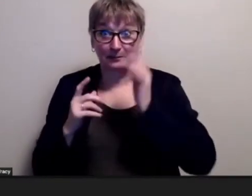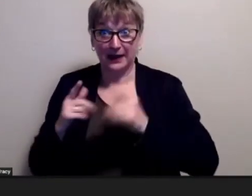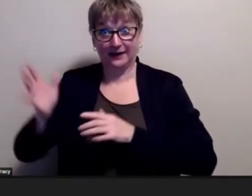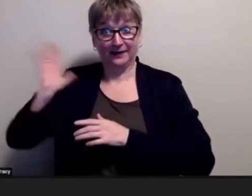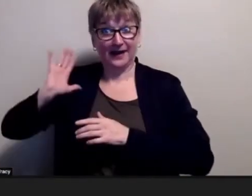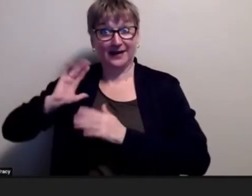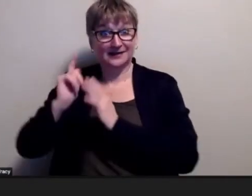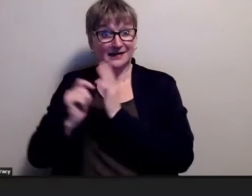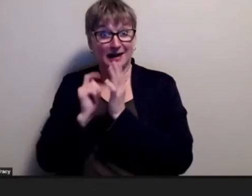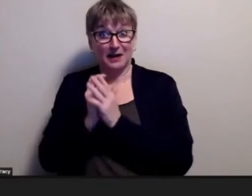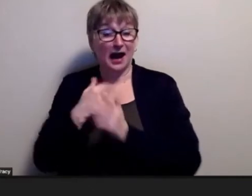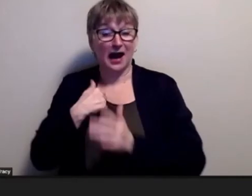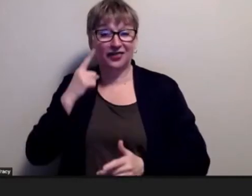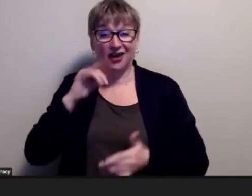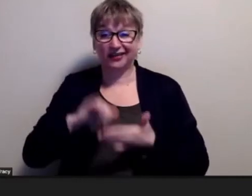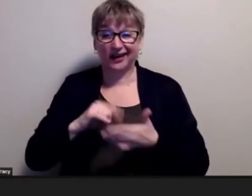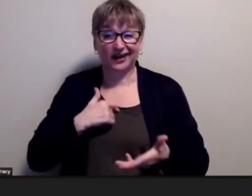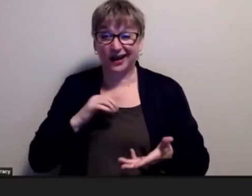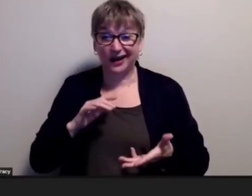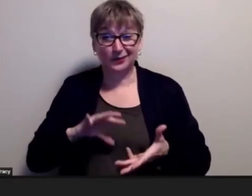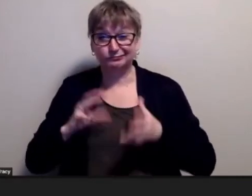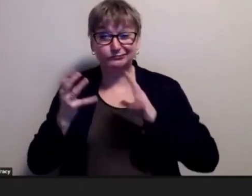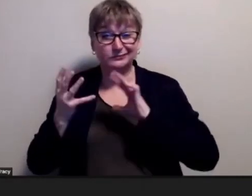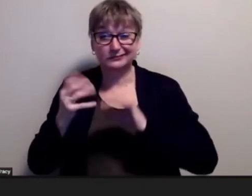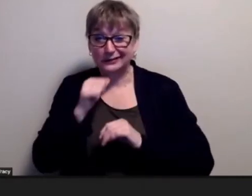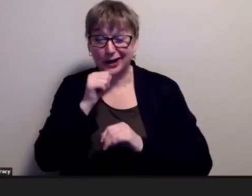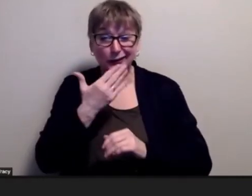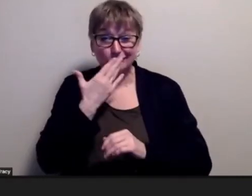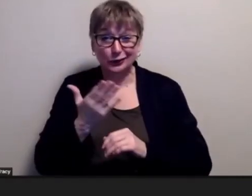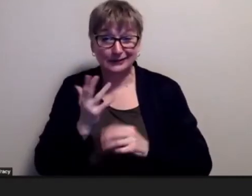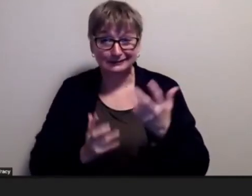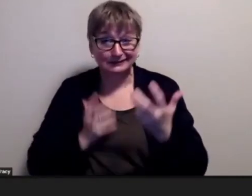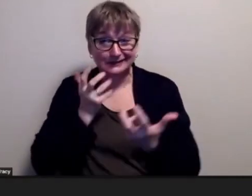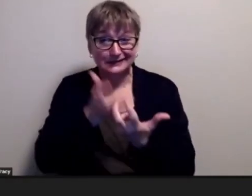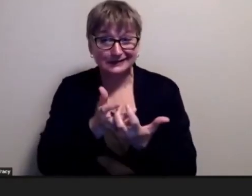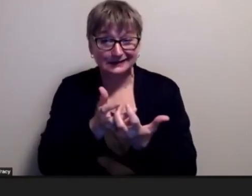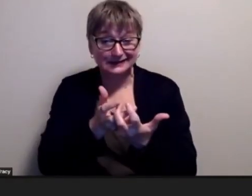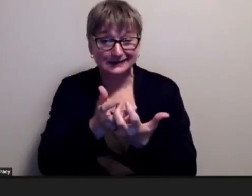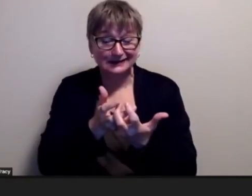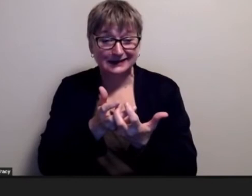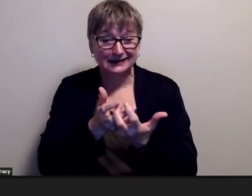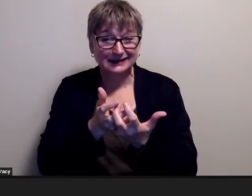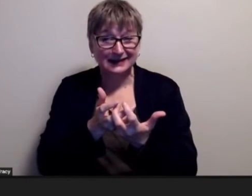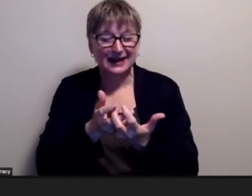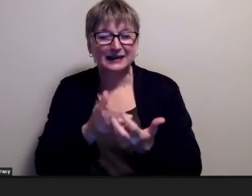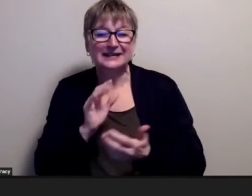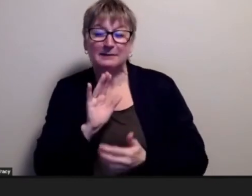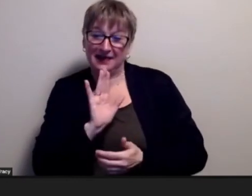i did a i made a match of it but you know at that time you were not really able to sort of